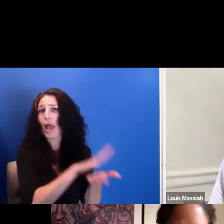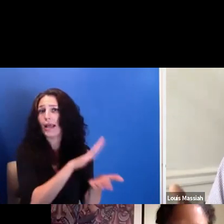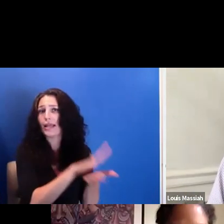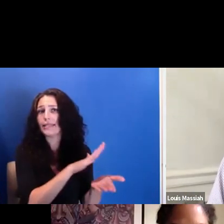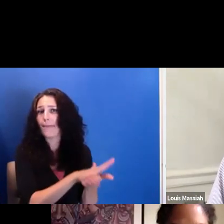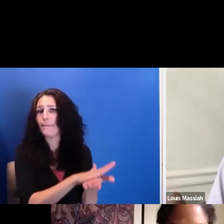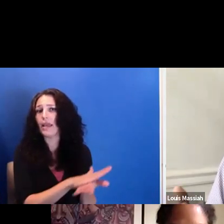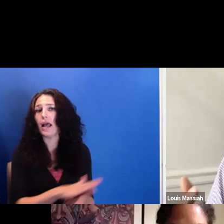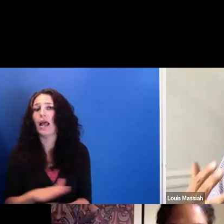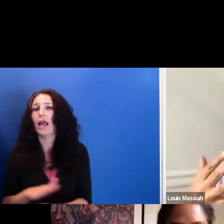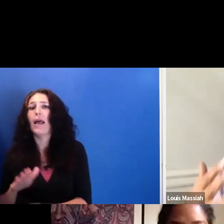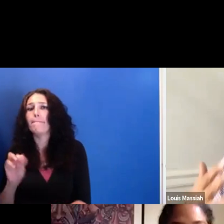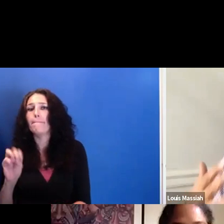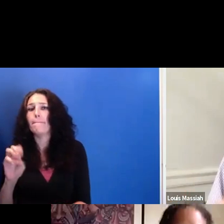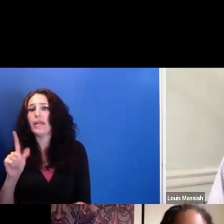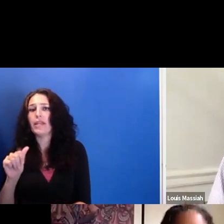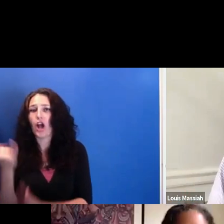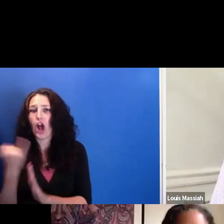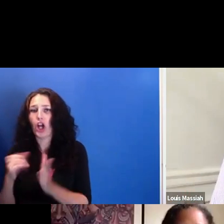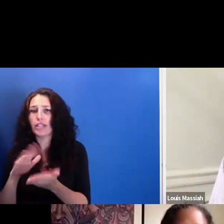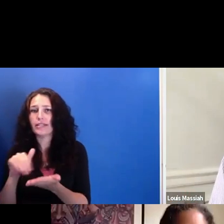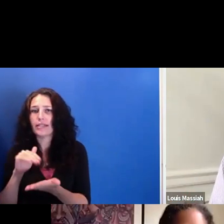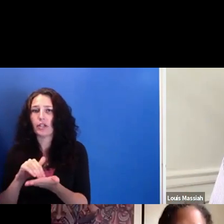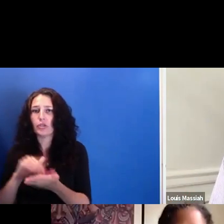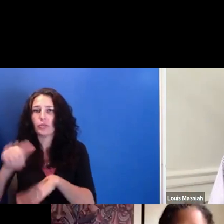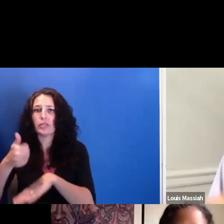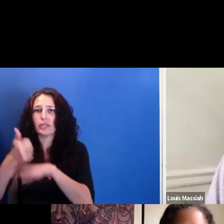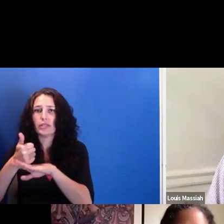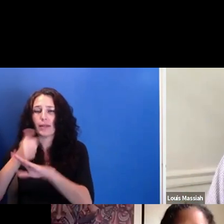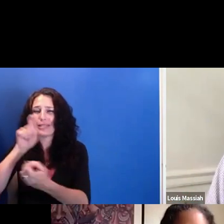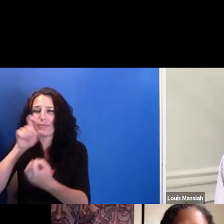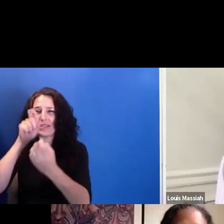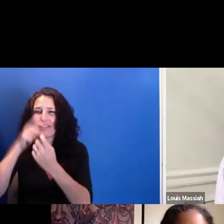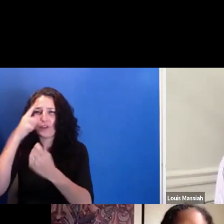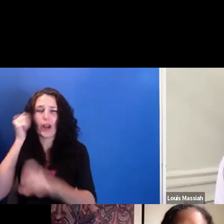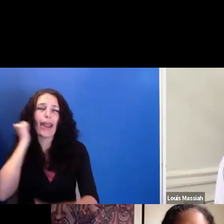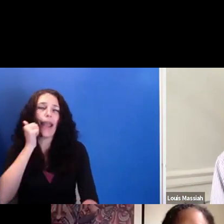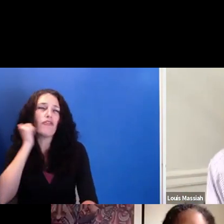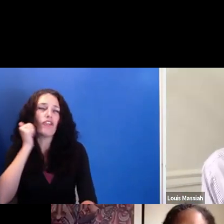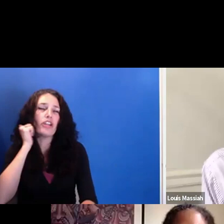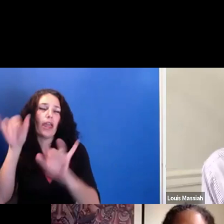created for people-- for everyday people, people who don't have jobs.